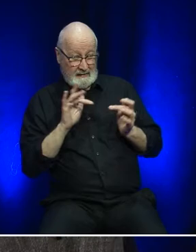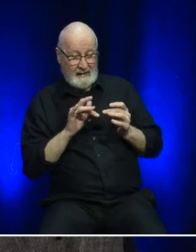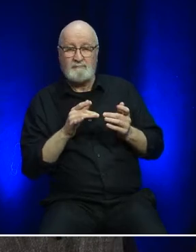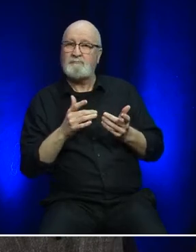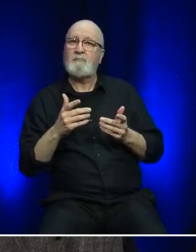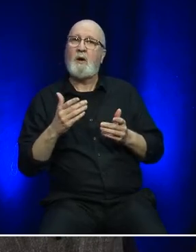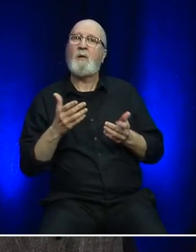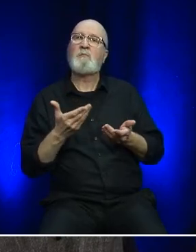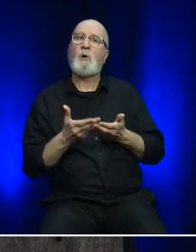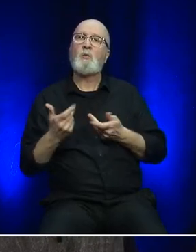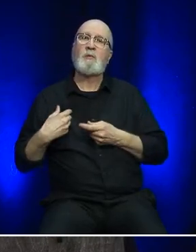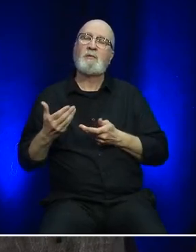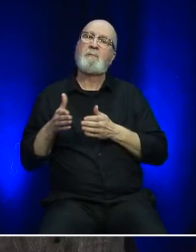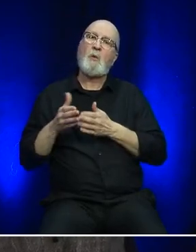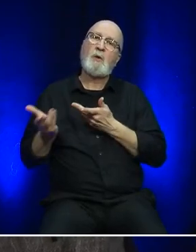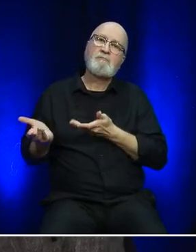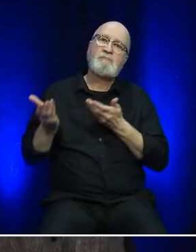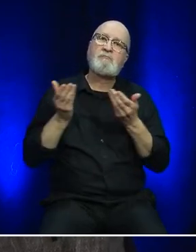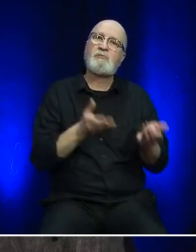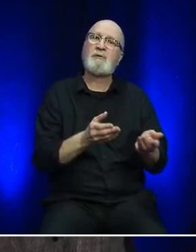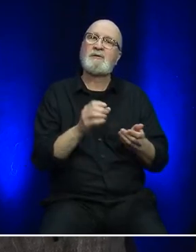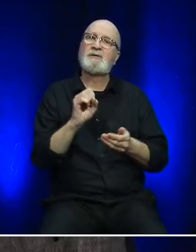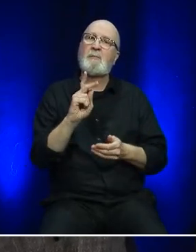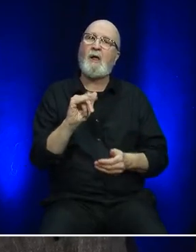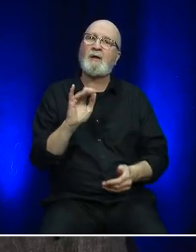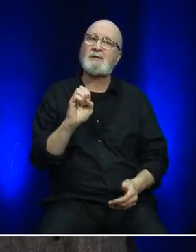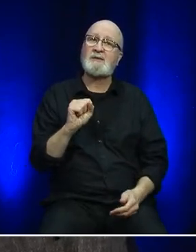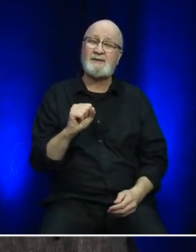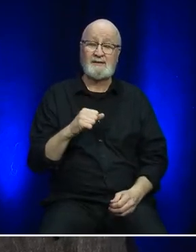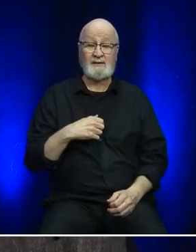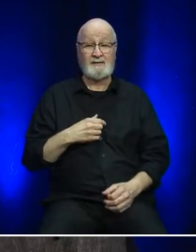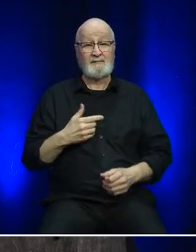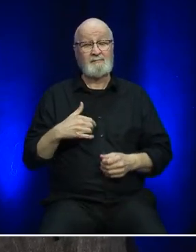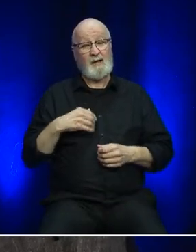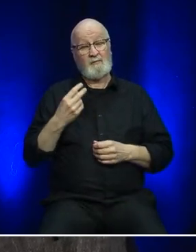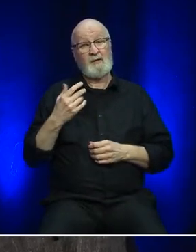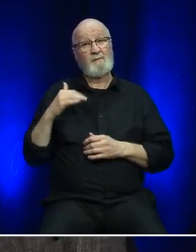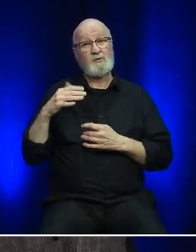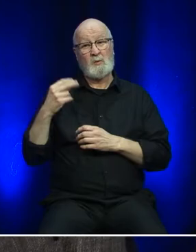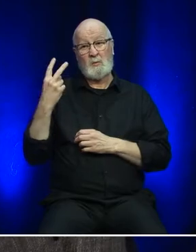The past two years have been challenging, but we have remained steadfast in our commitment